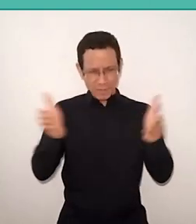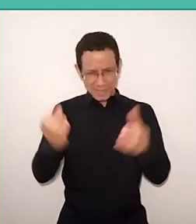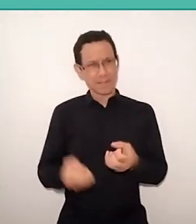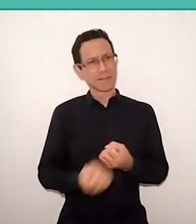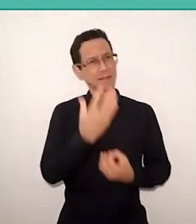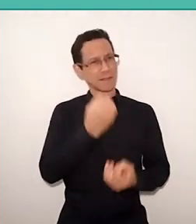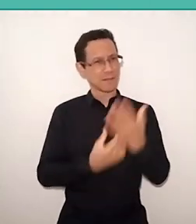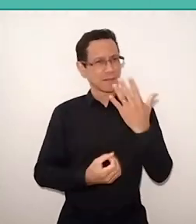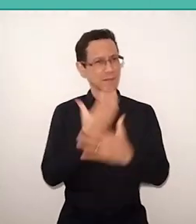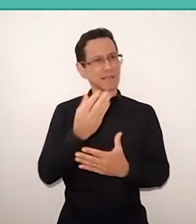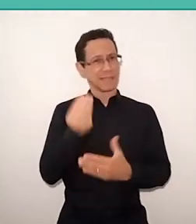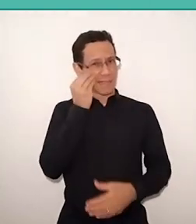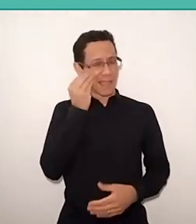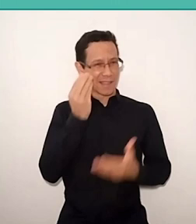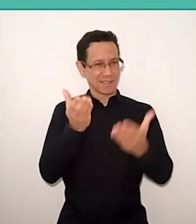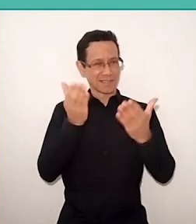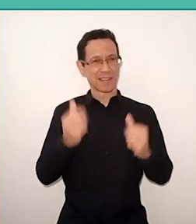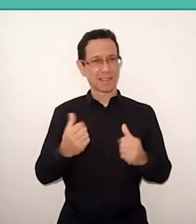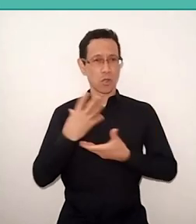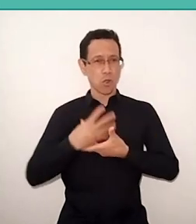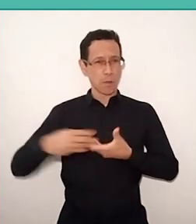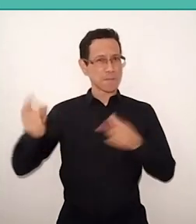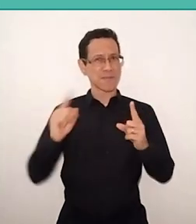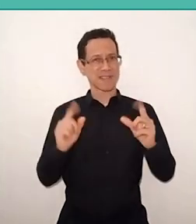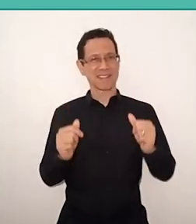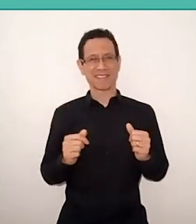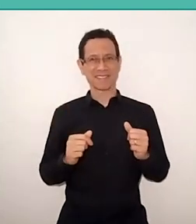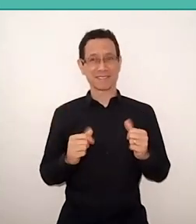In this context of neoconservatism all over the world,